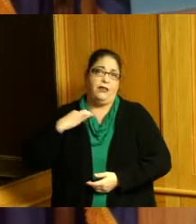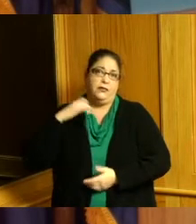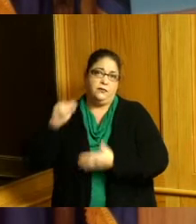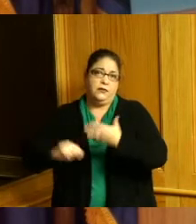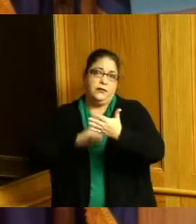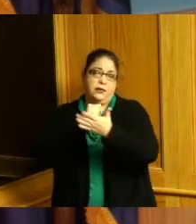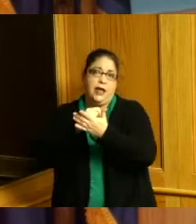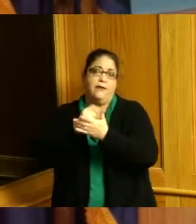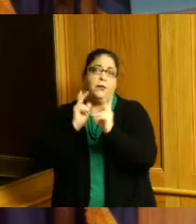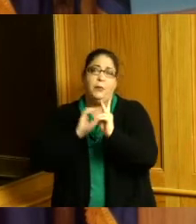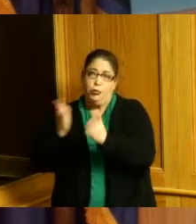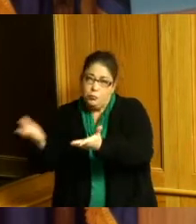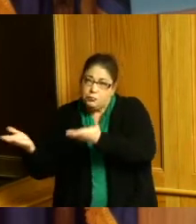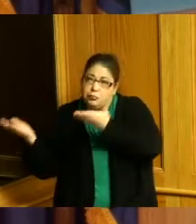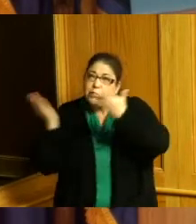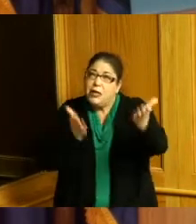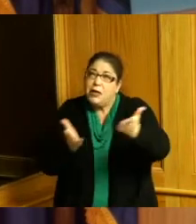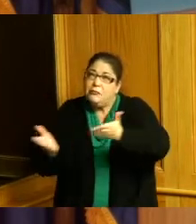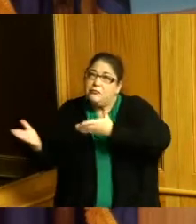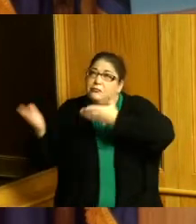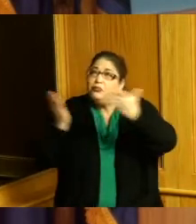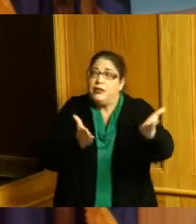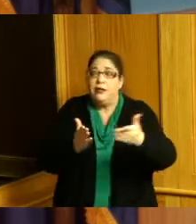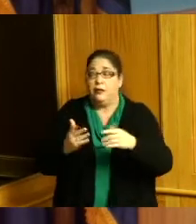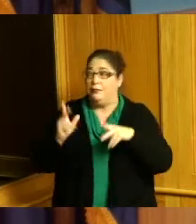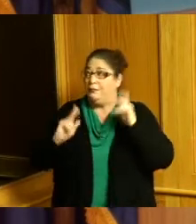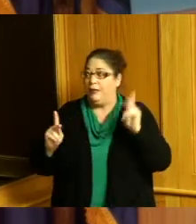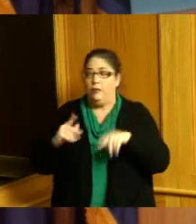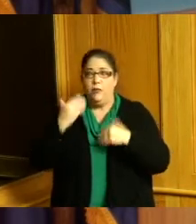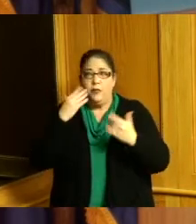we had to get additional meals because we didn't know when we were going to reopen again